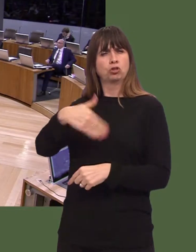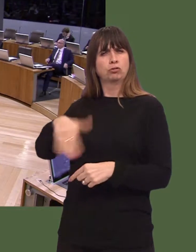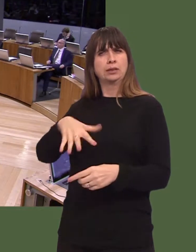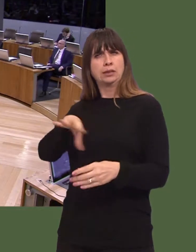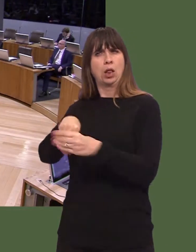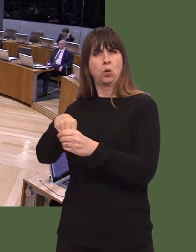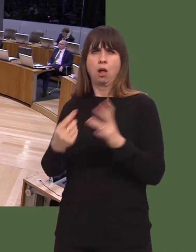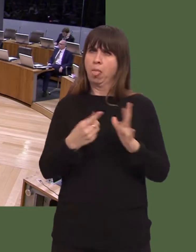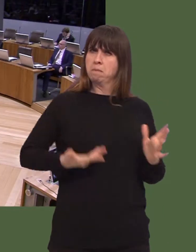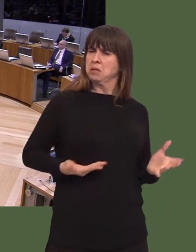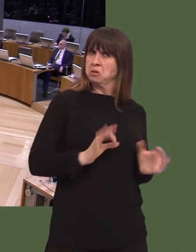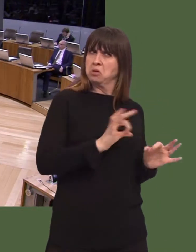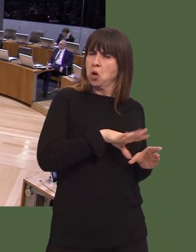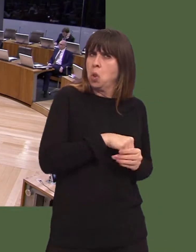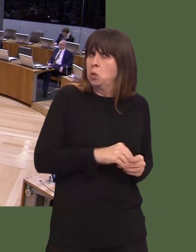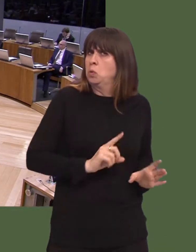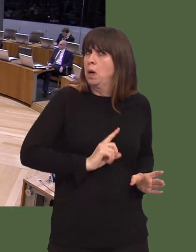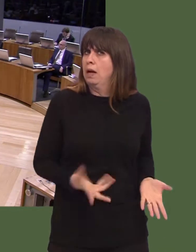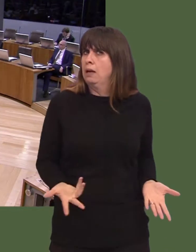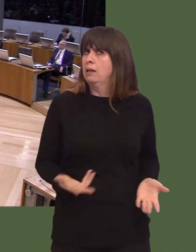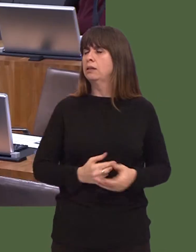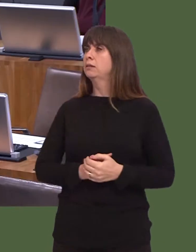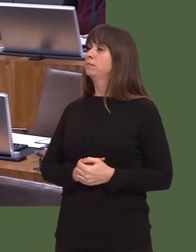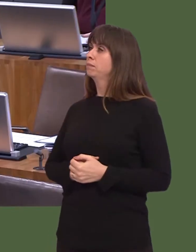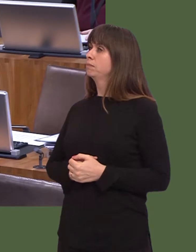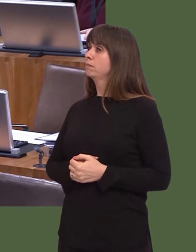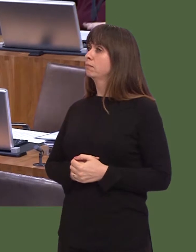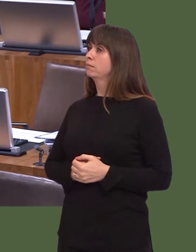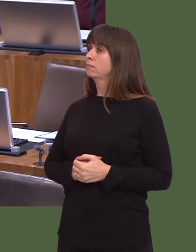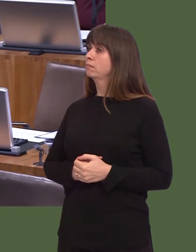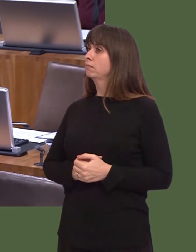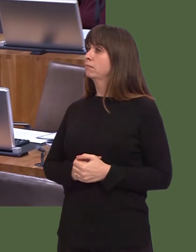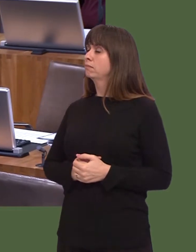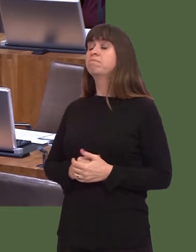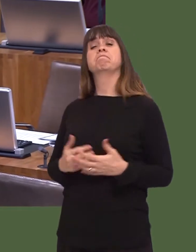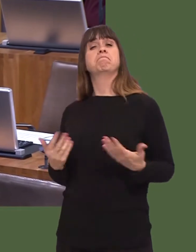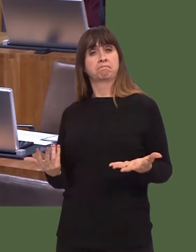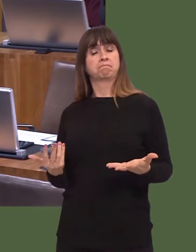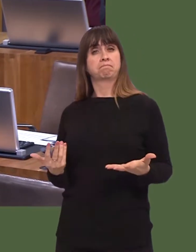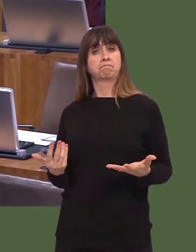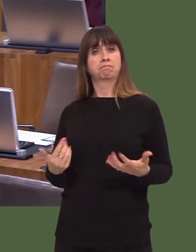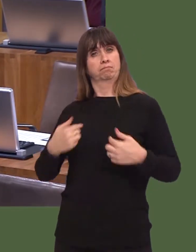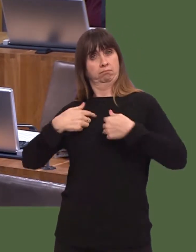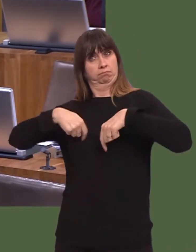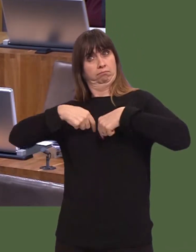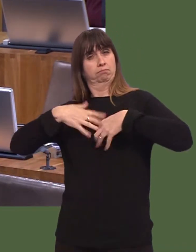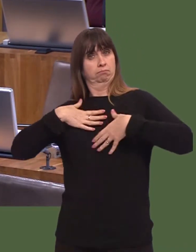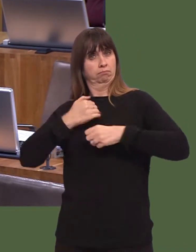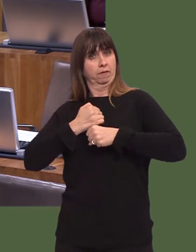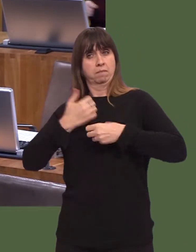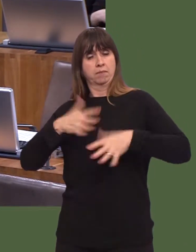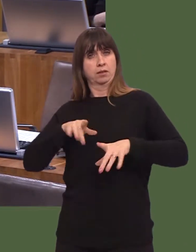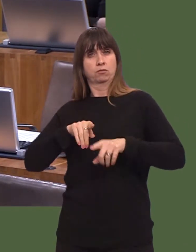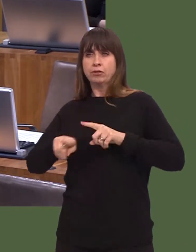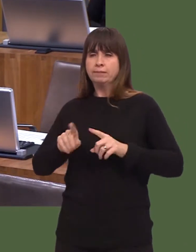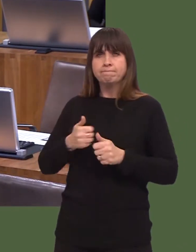Carwyn Jones: What weíve been trying to do is helping those whoíve lost out temporarily